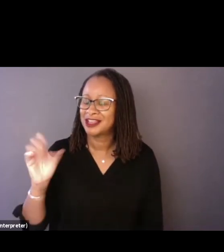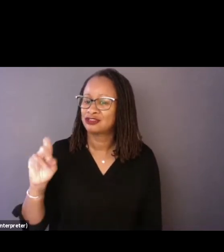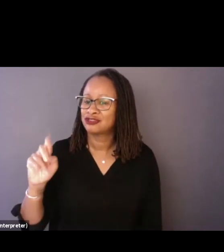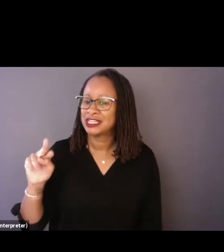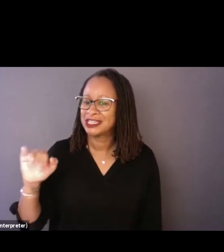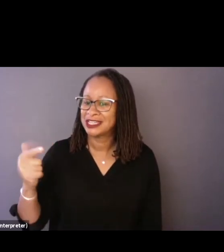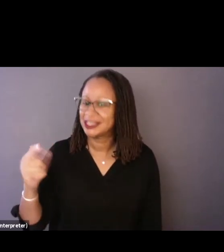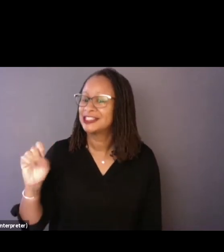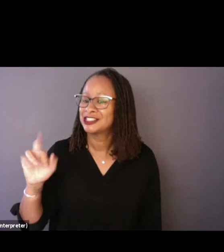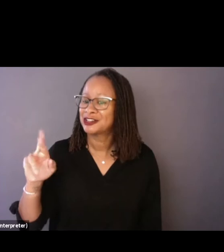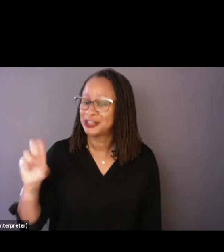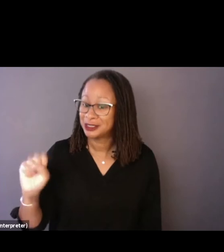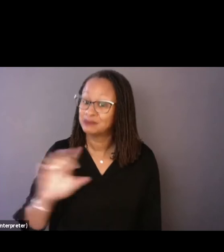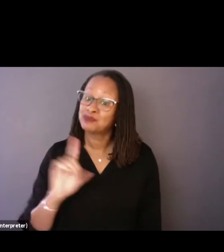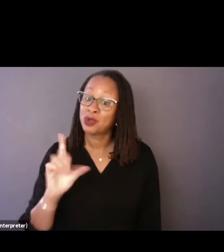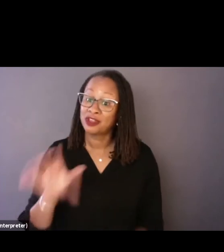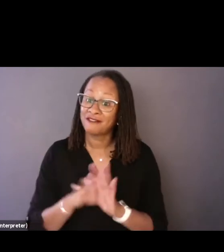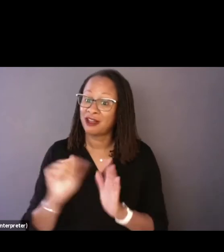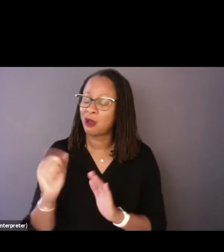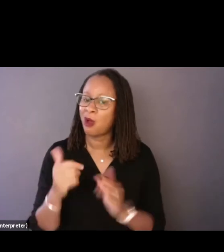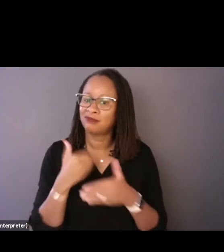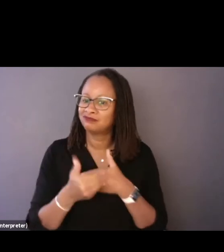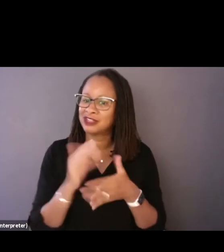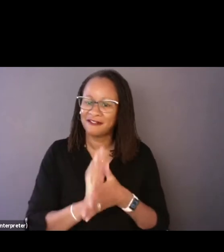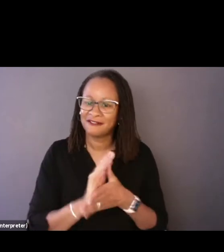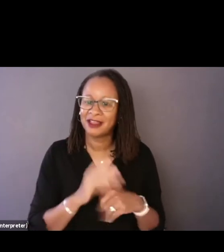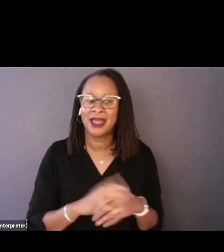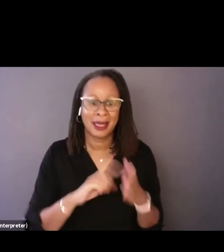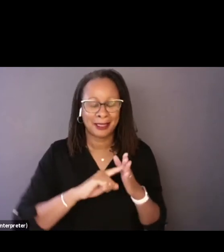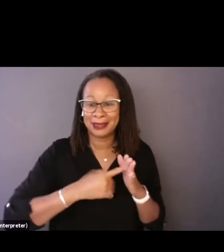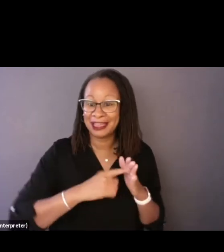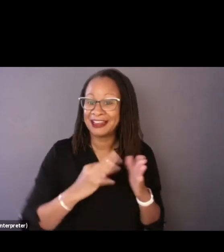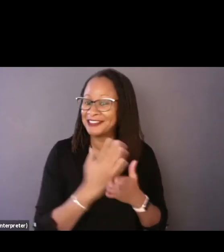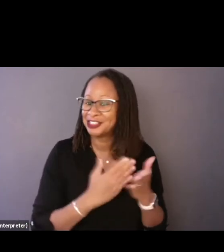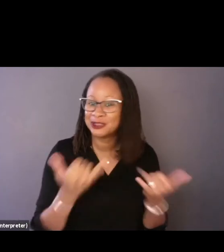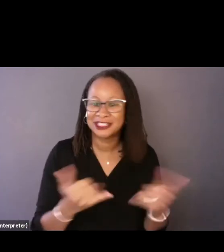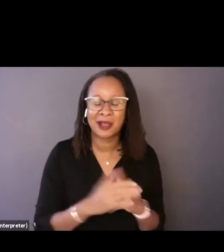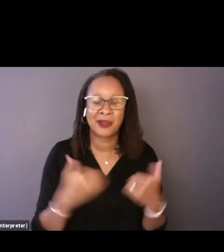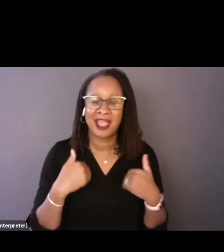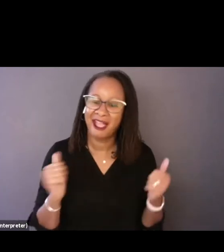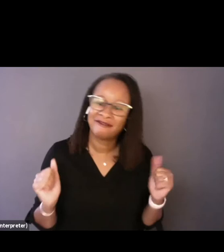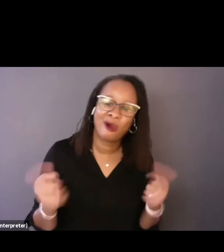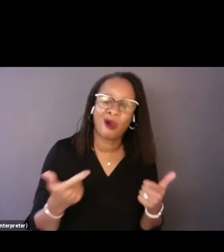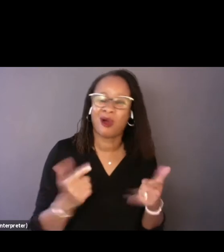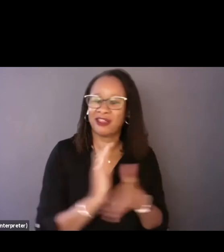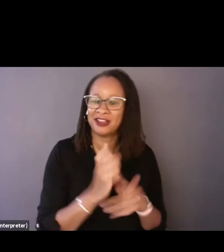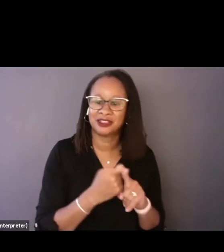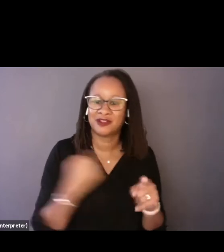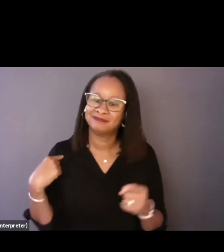where you can find all of our upcoming films. We're right at the beginning here, so we have films coming all the way up through December.